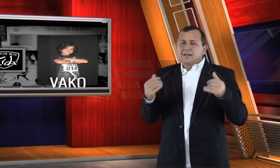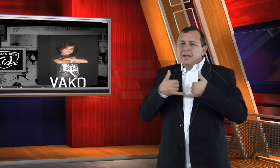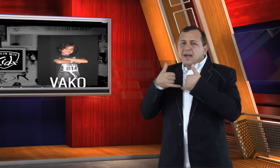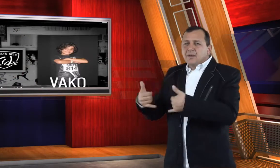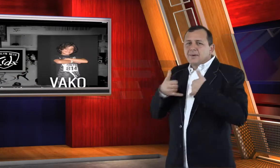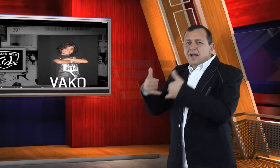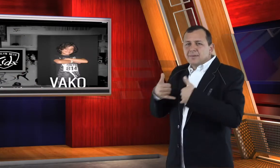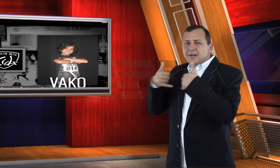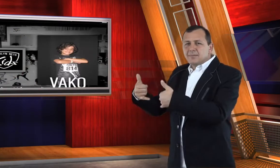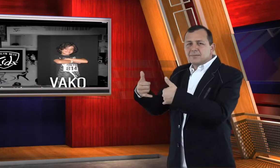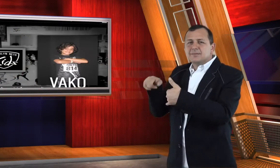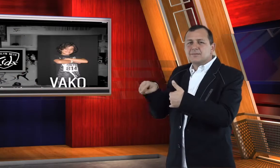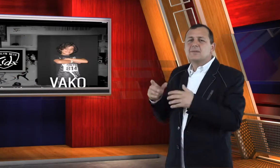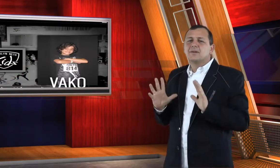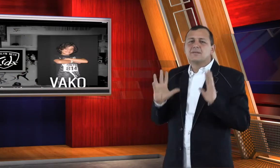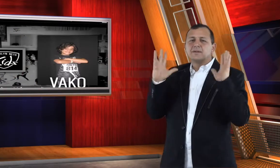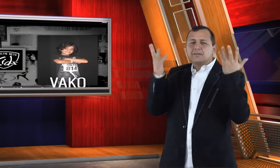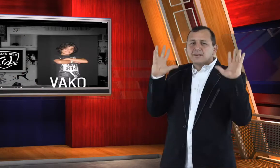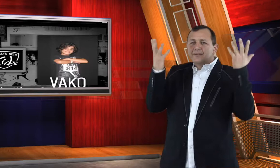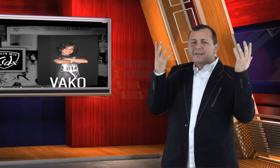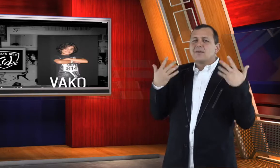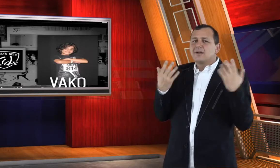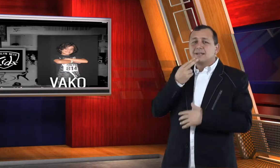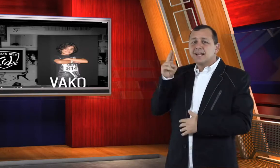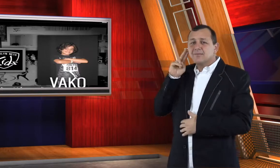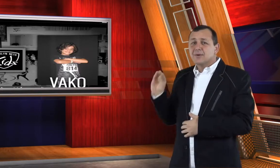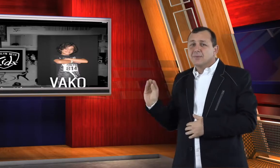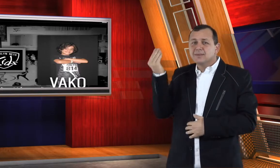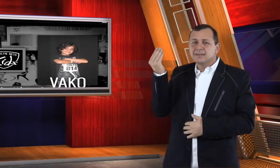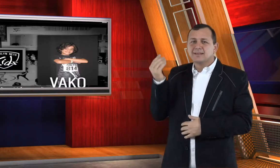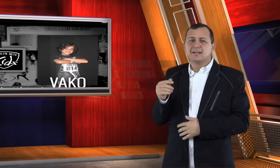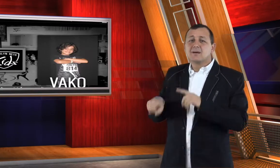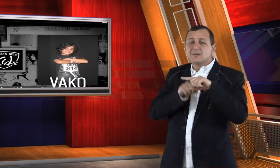Vako has earned several awards which recognize his achievements as a deaf youth, and was accepted to one of the top dance schools in New York.